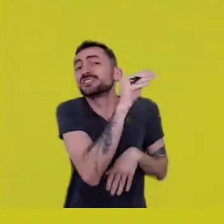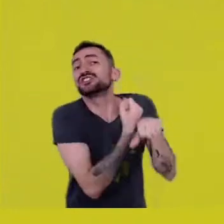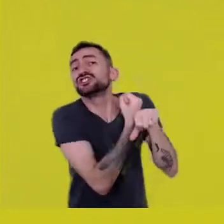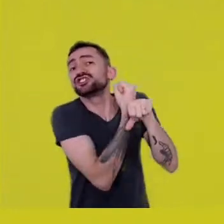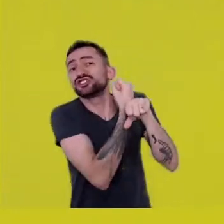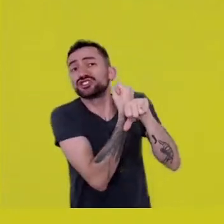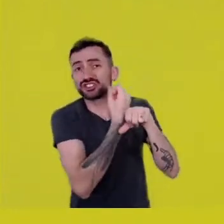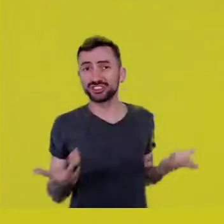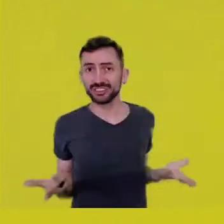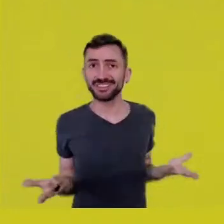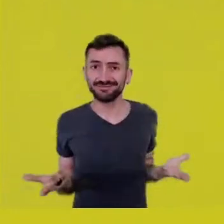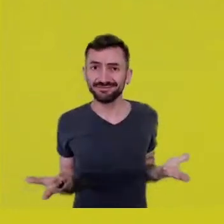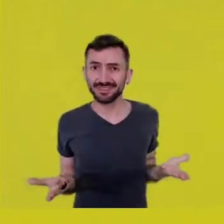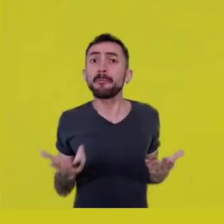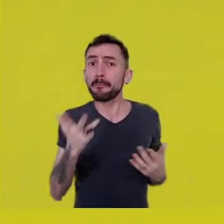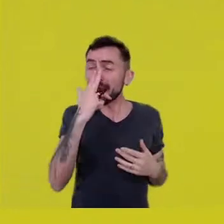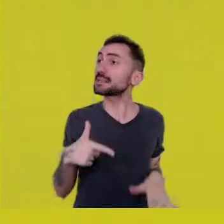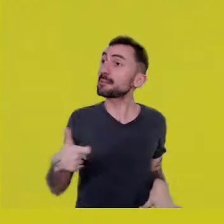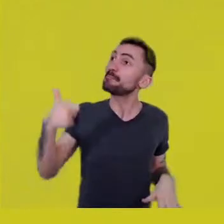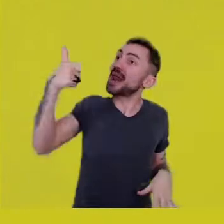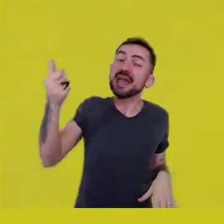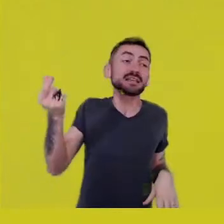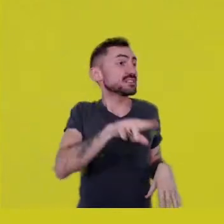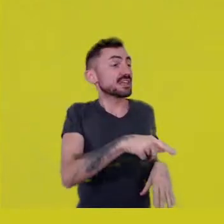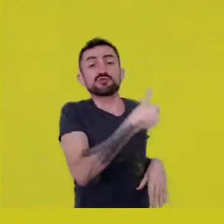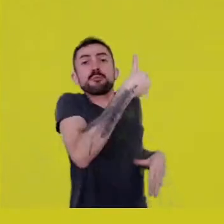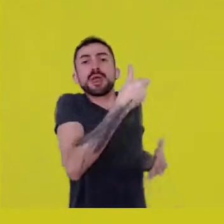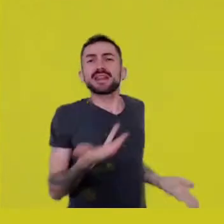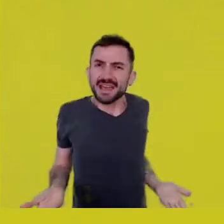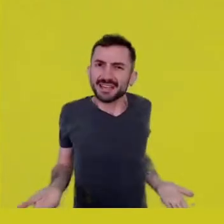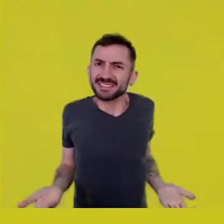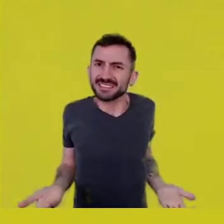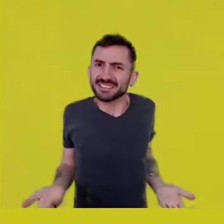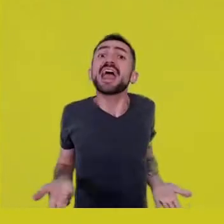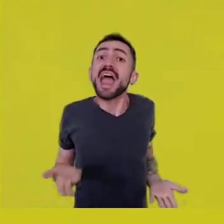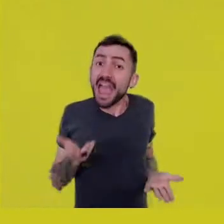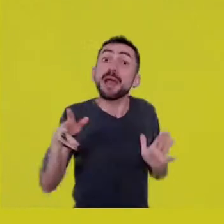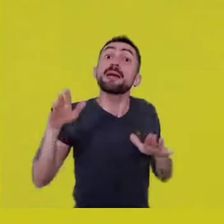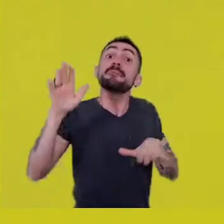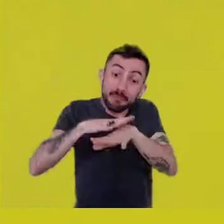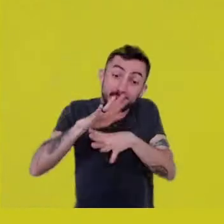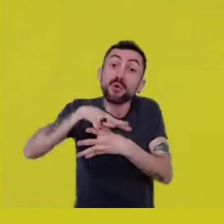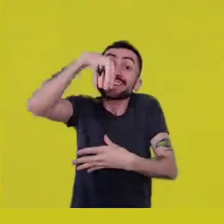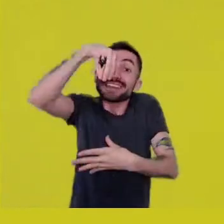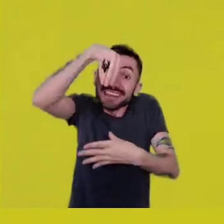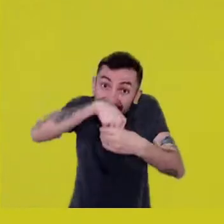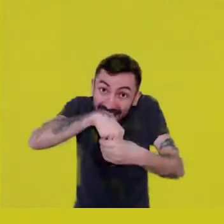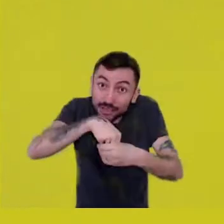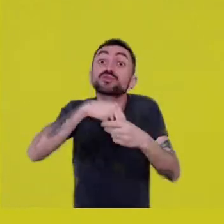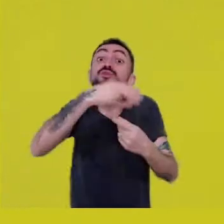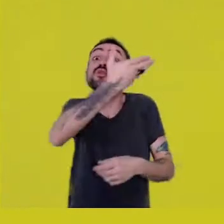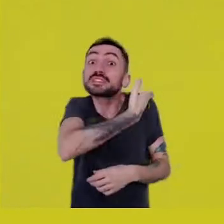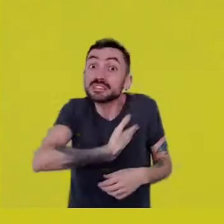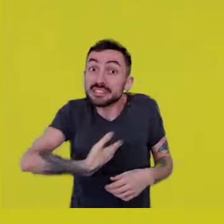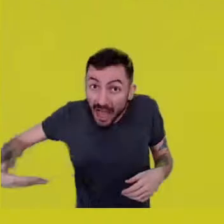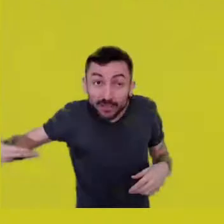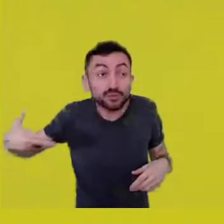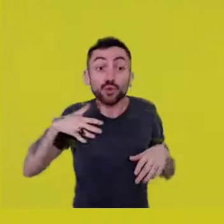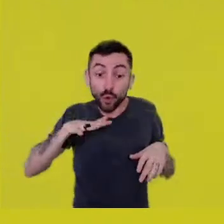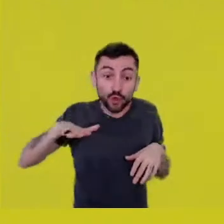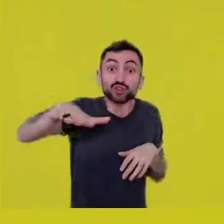We created an institutionalized discrimination of the individual.